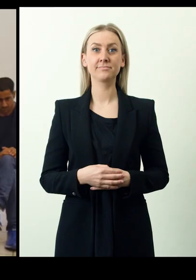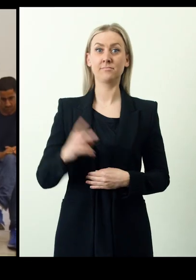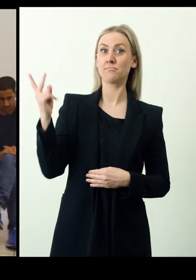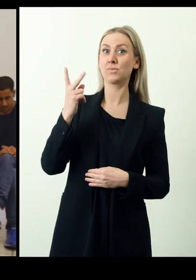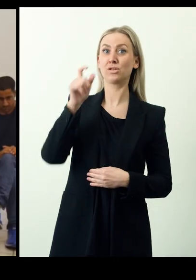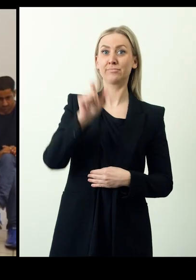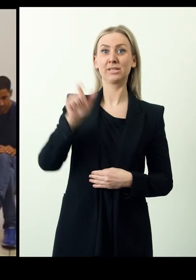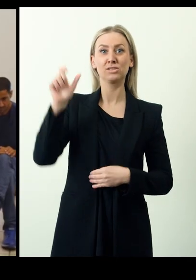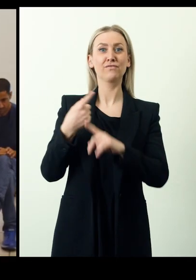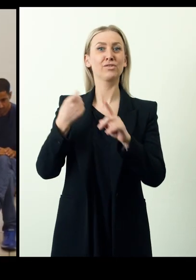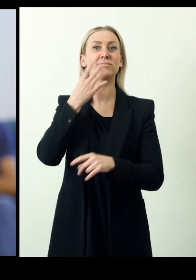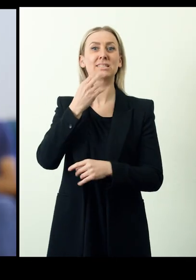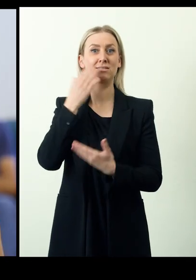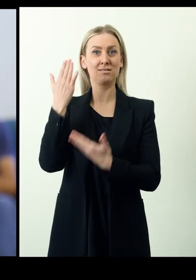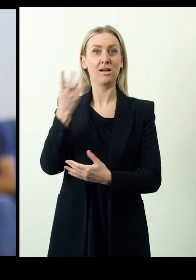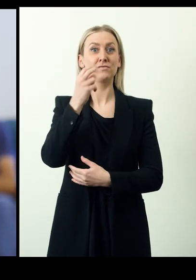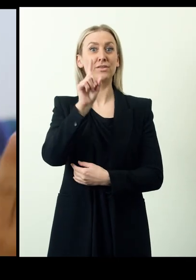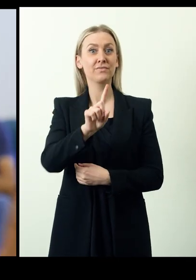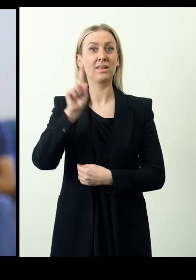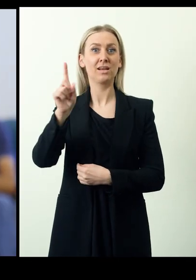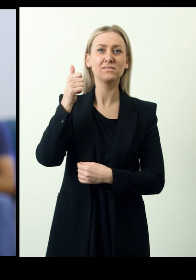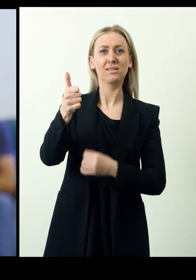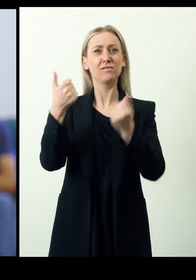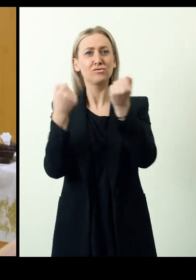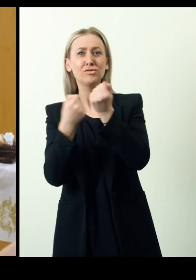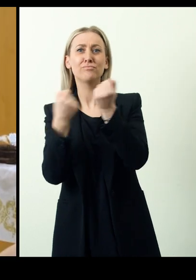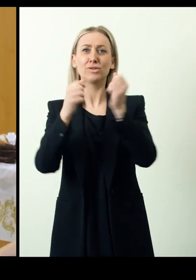Beit Issie Shapiro and Israel Elwyn, both from Israel, launched an advocacy